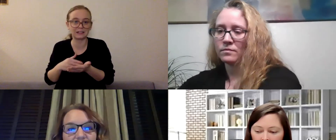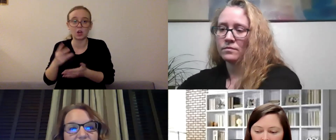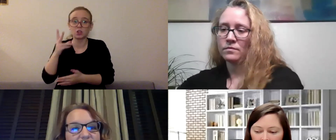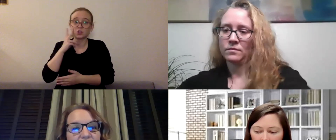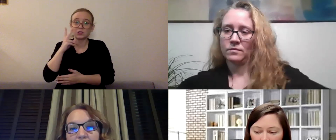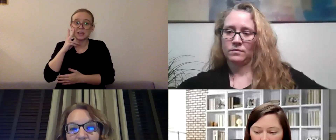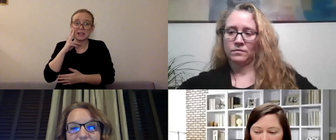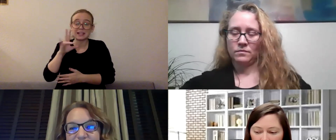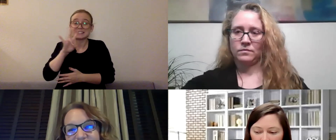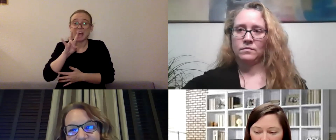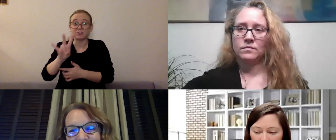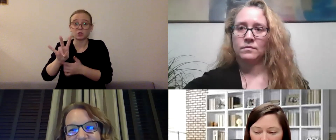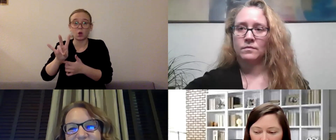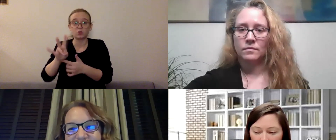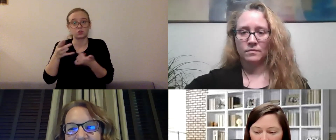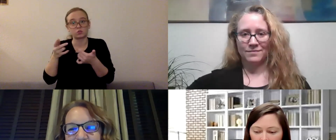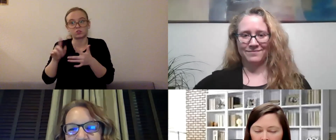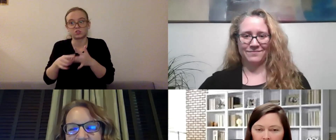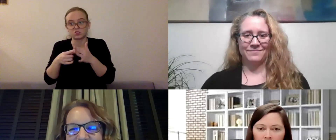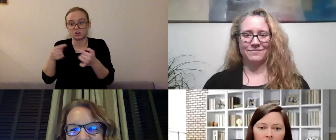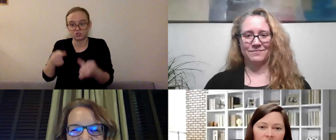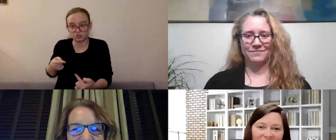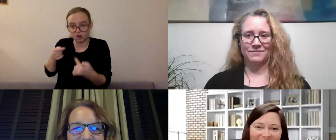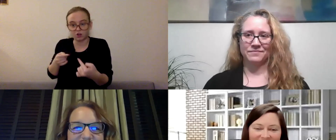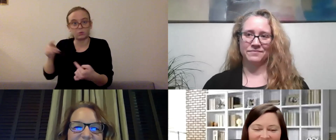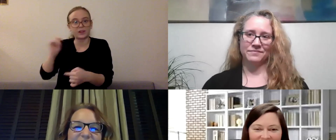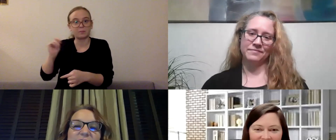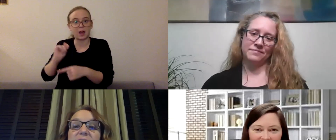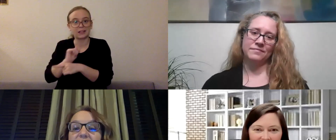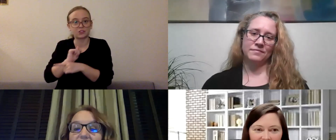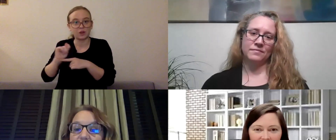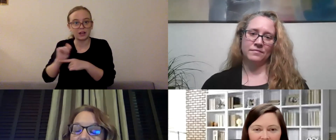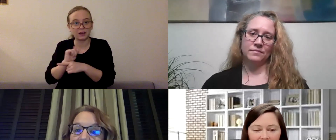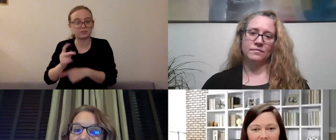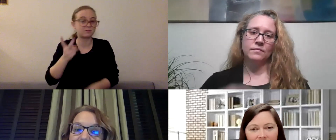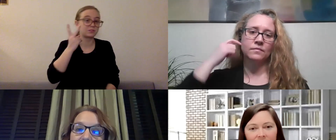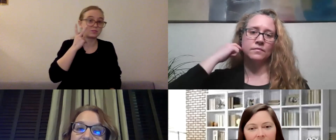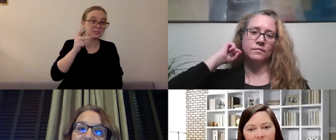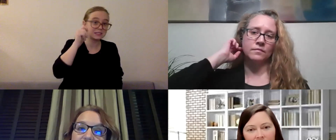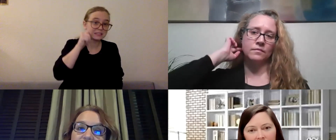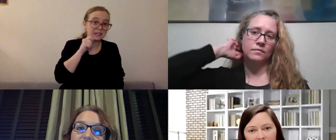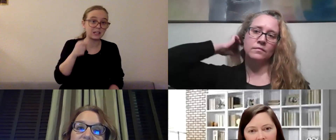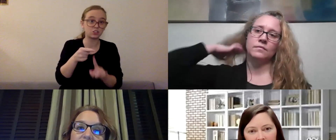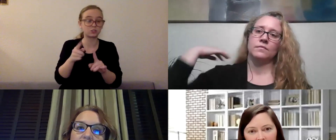You'll see cooperative teenagers pushing back a little bit. You'll see teenagers that are really independent